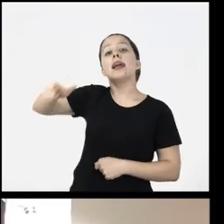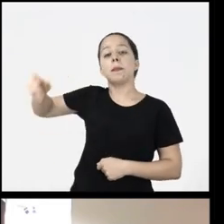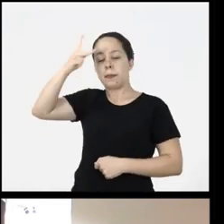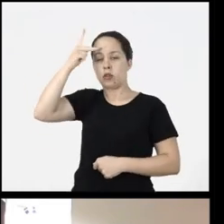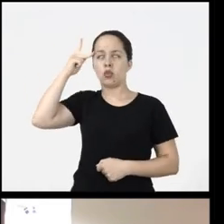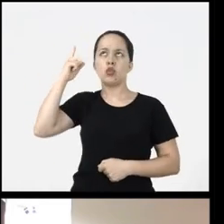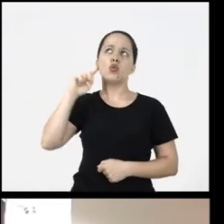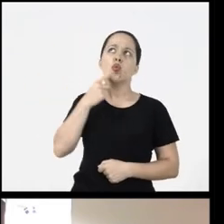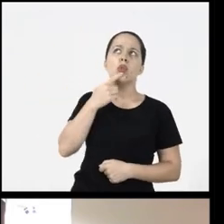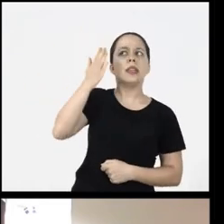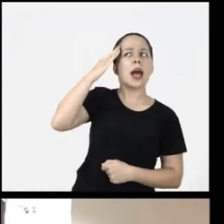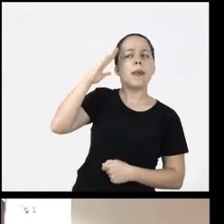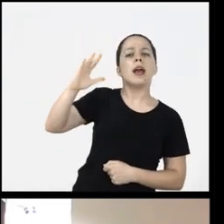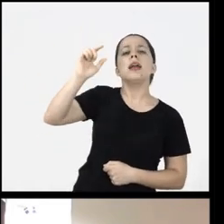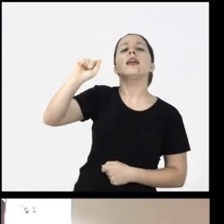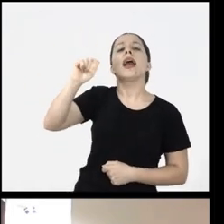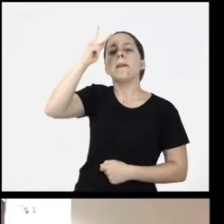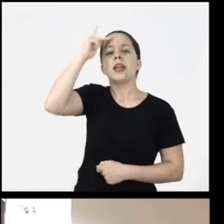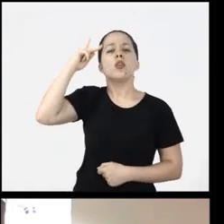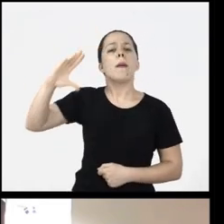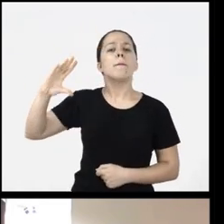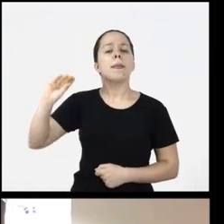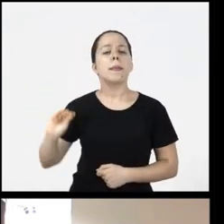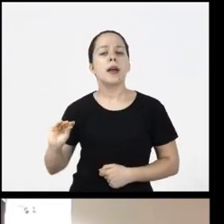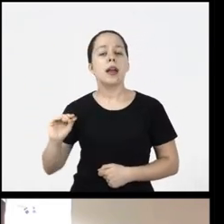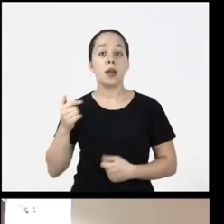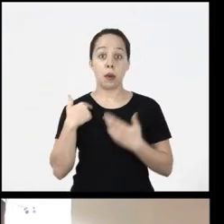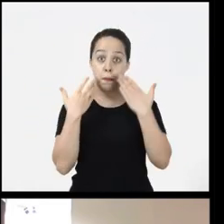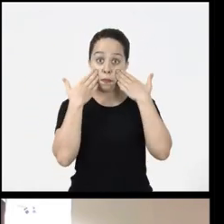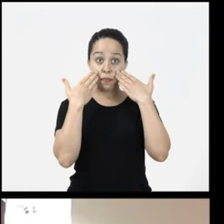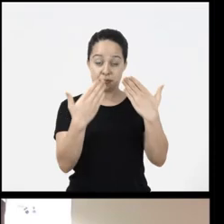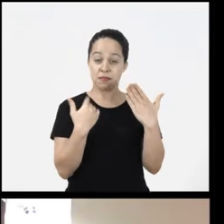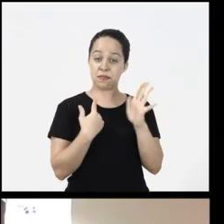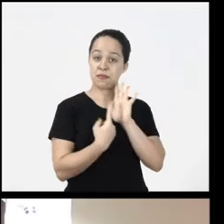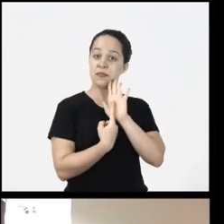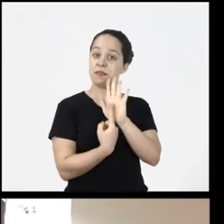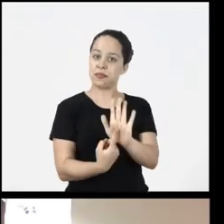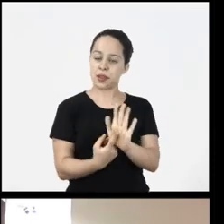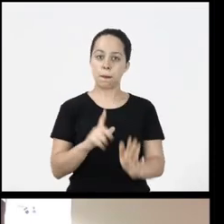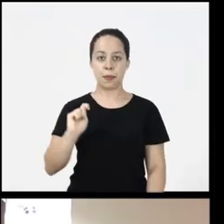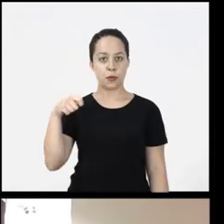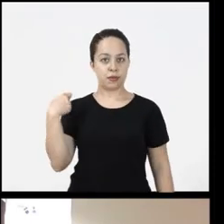And the deaf know who is speaking me also at the beginning of presentation I showed